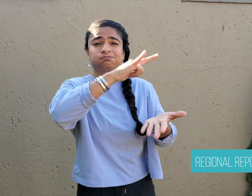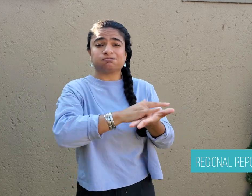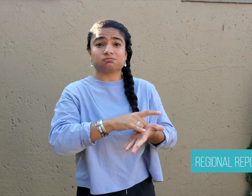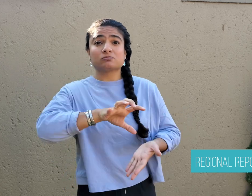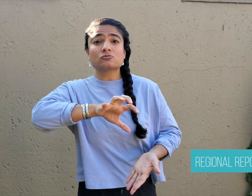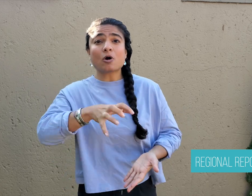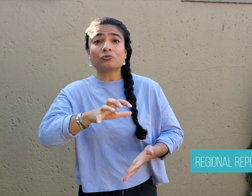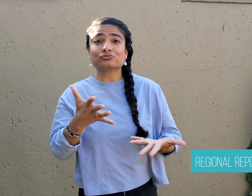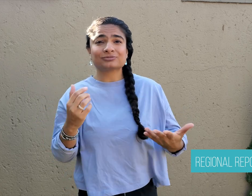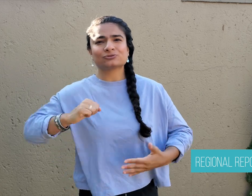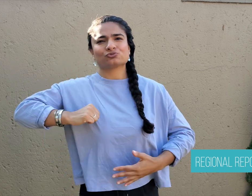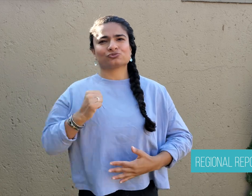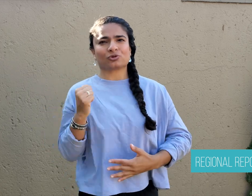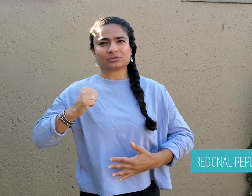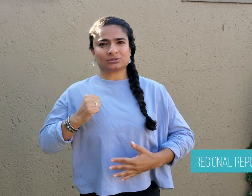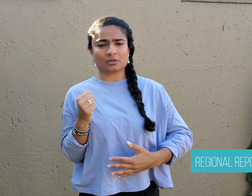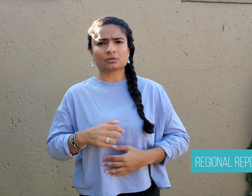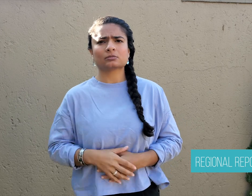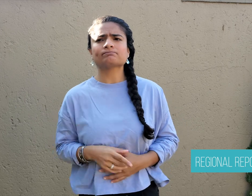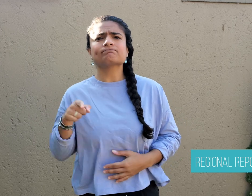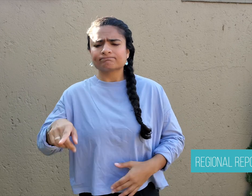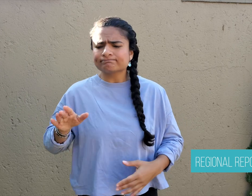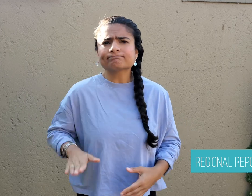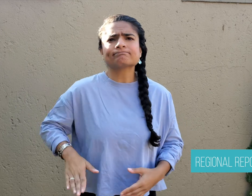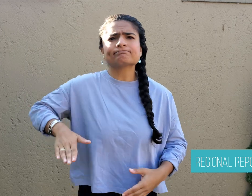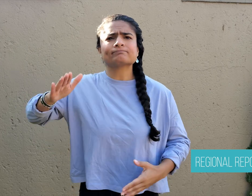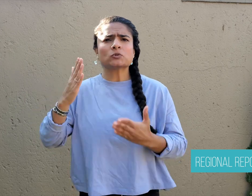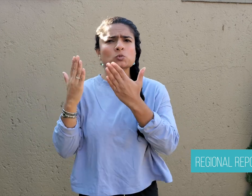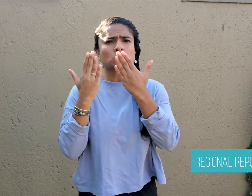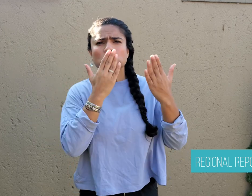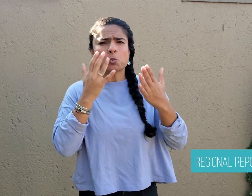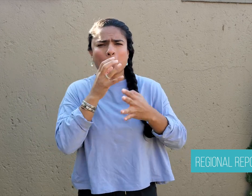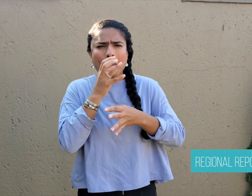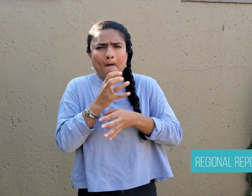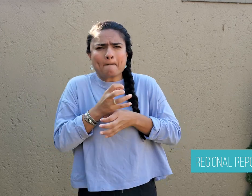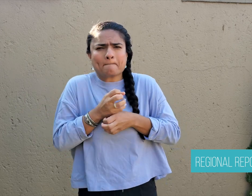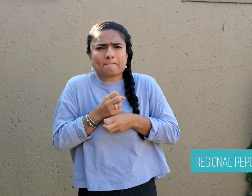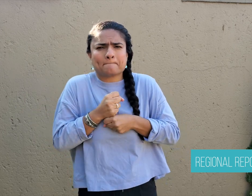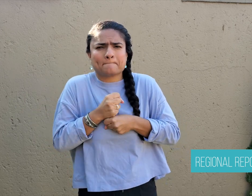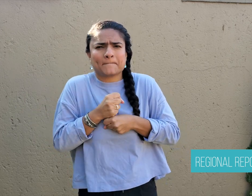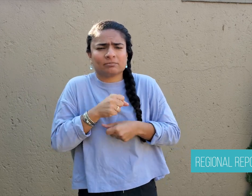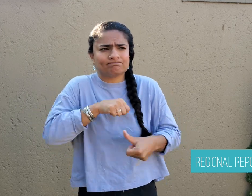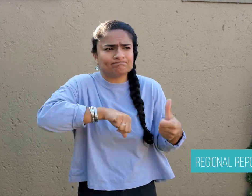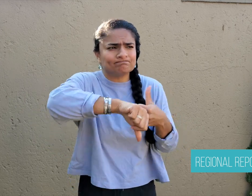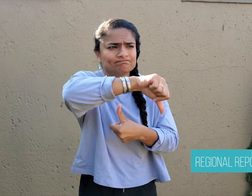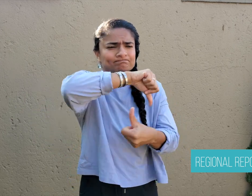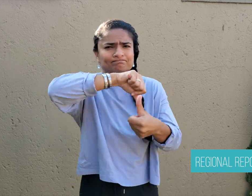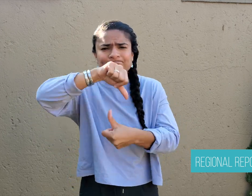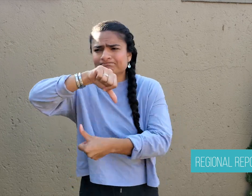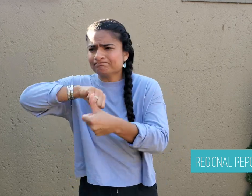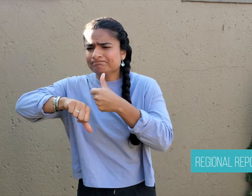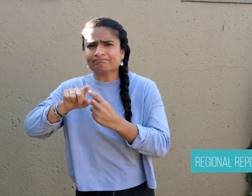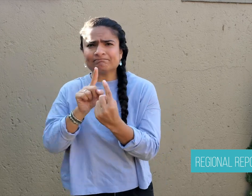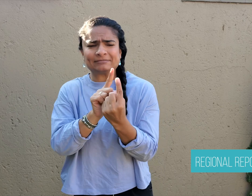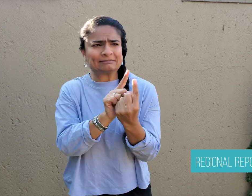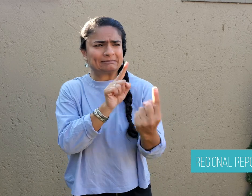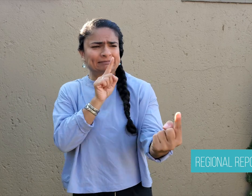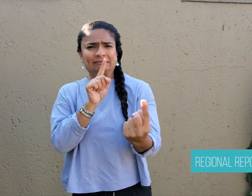Growing up at school, she kept to herself and was